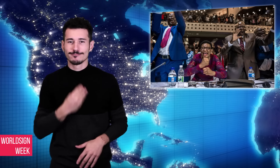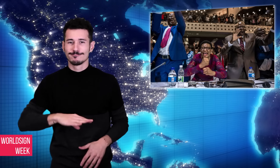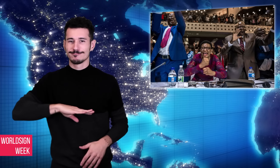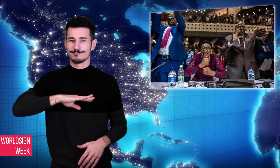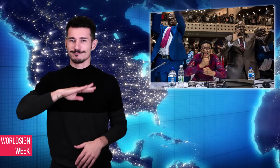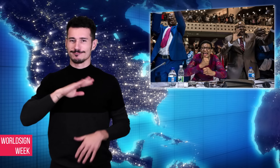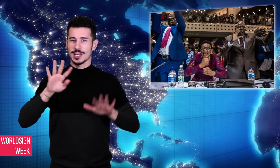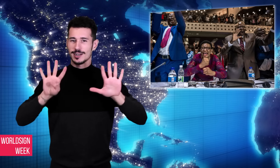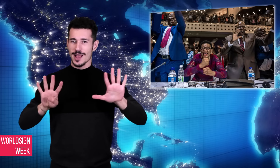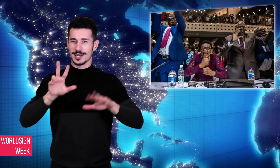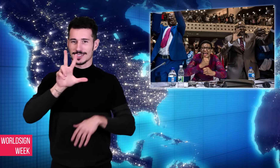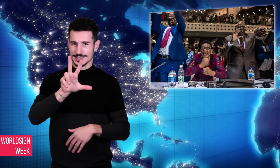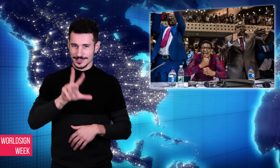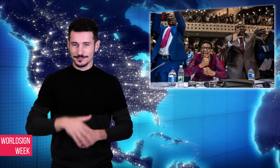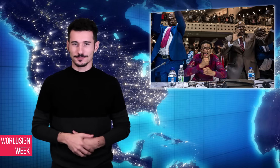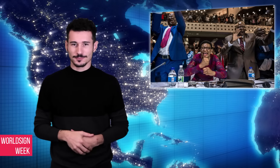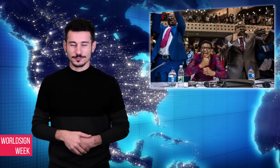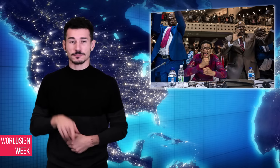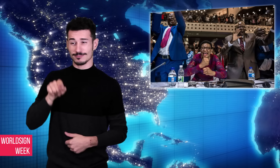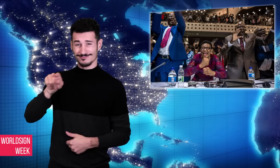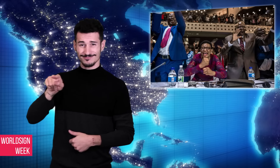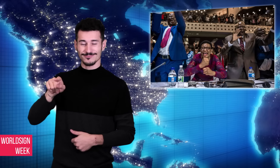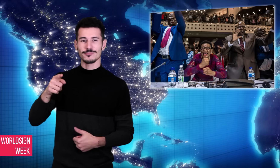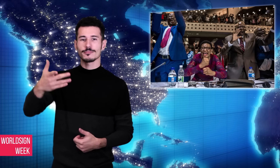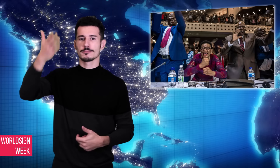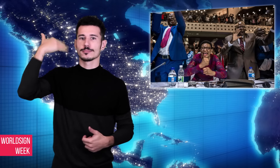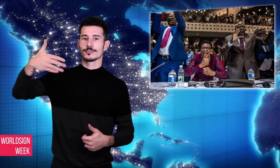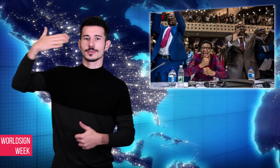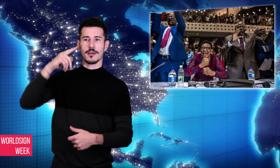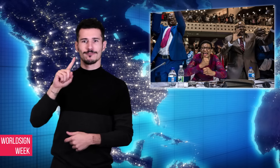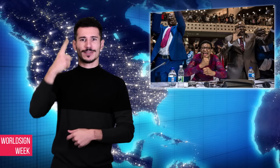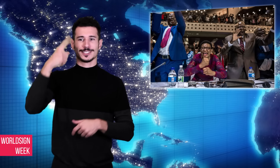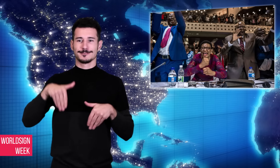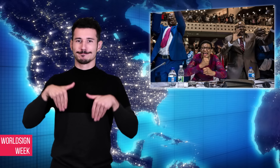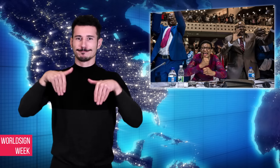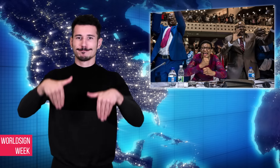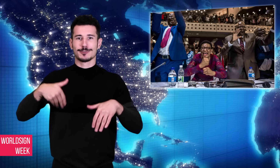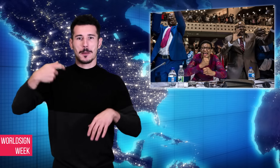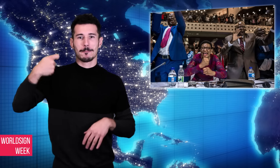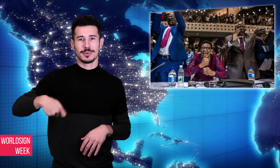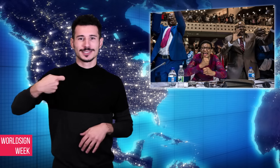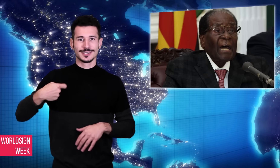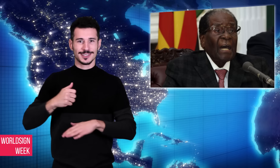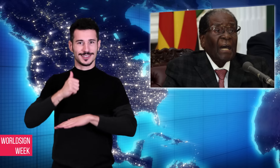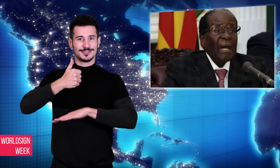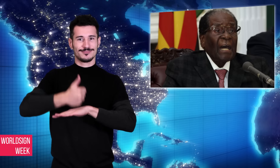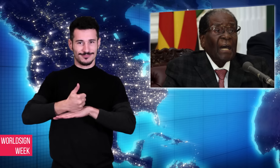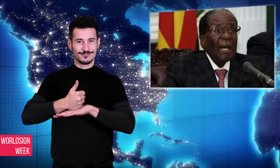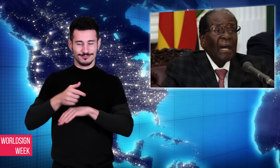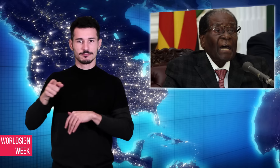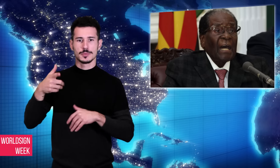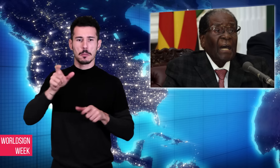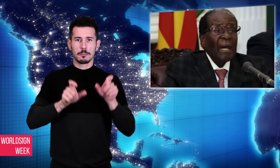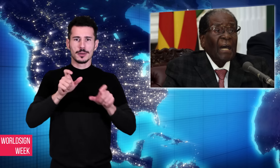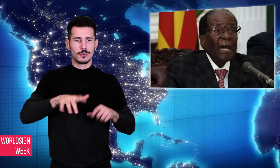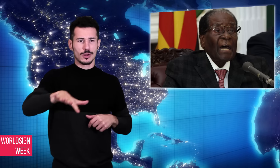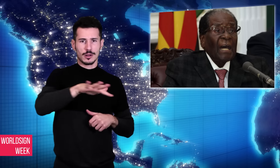Mugabe was regarded as a hero for leading the country in a guerrilla war